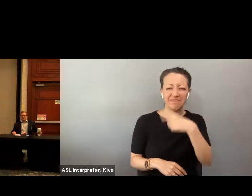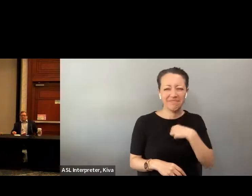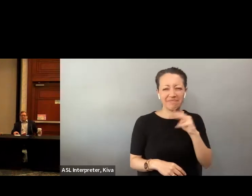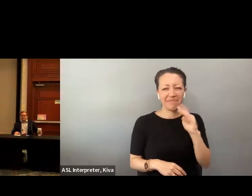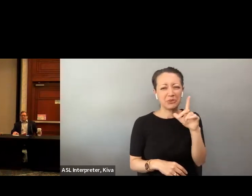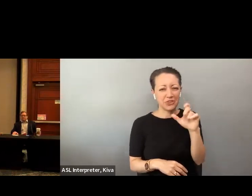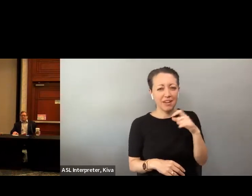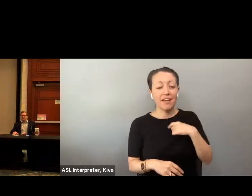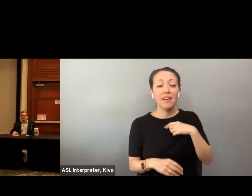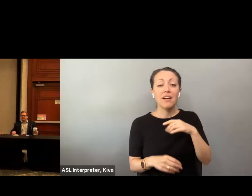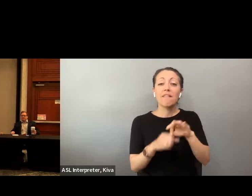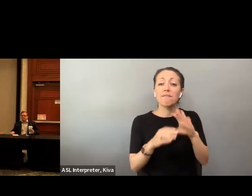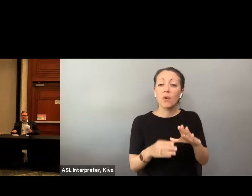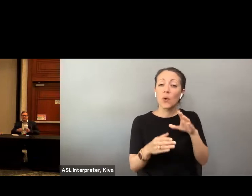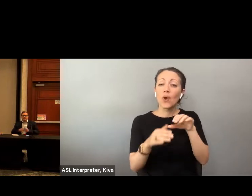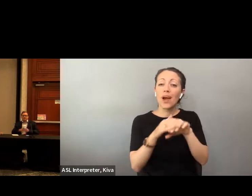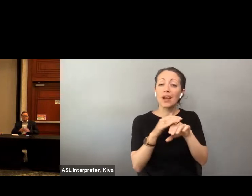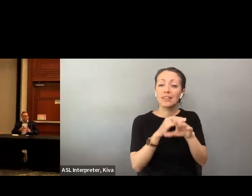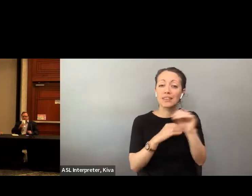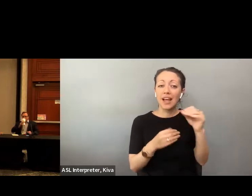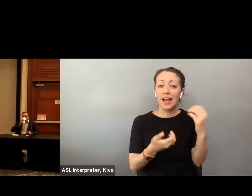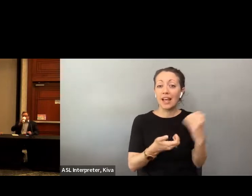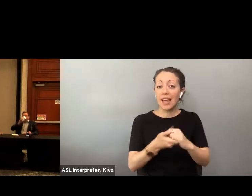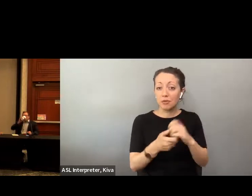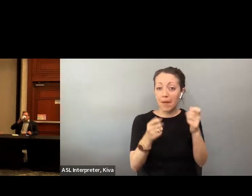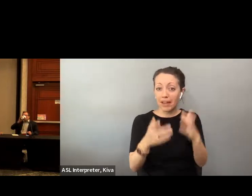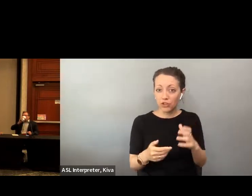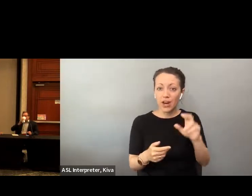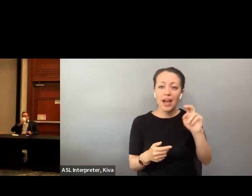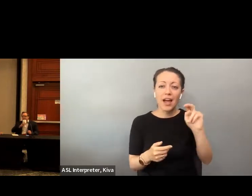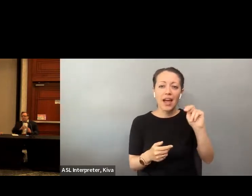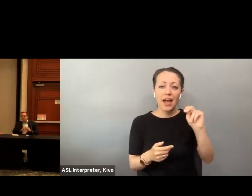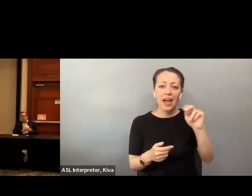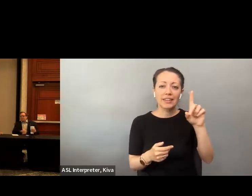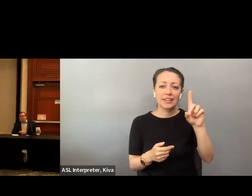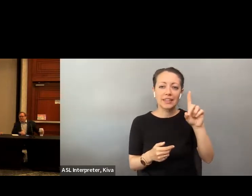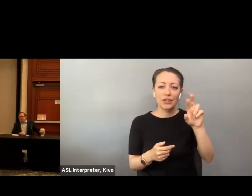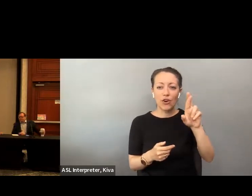Hi! Yes, thank you so much for having me this morning. My name is Michelle Bishop. you so much for having me this morning. My name the Michelle Bosch I. I'm to voter access and engagement